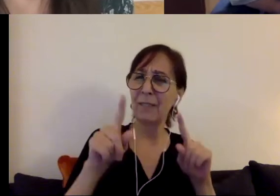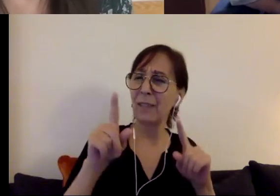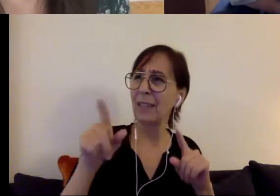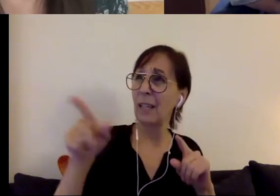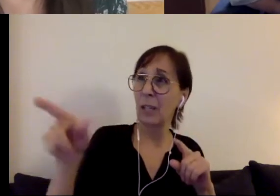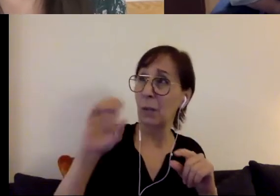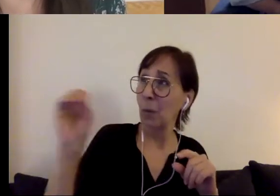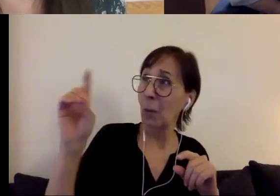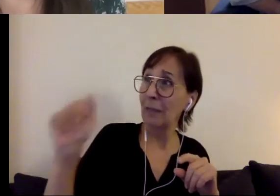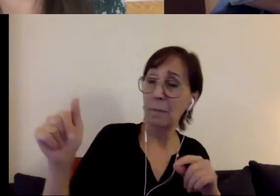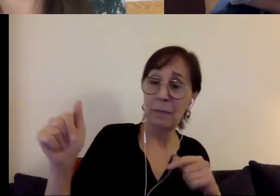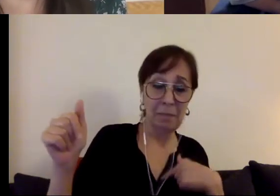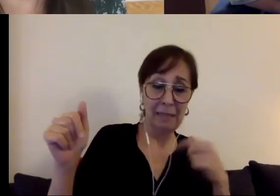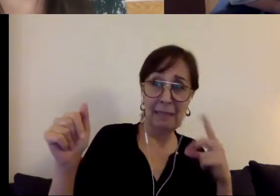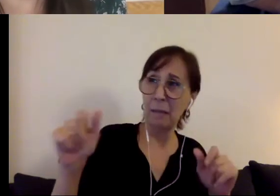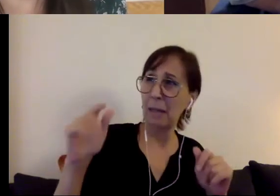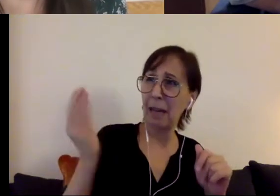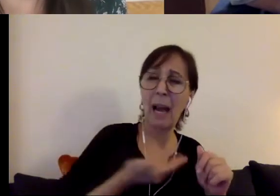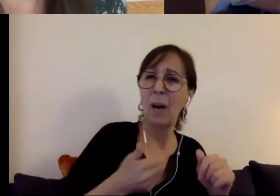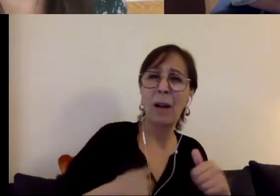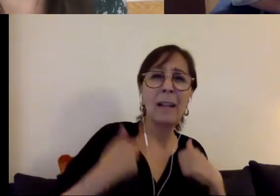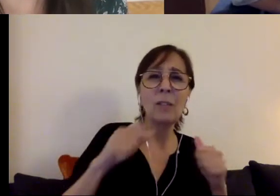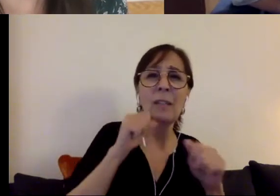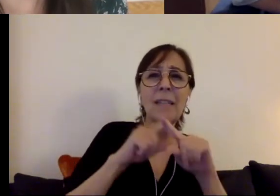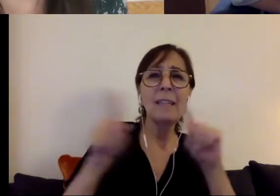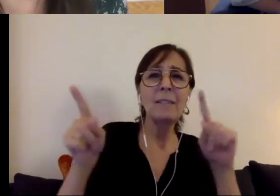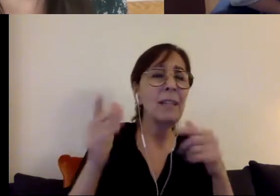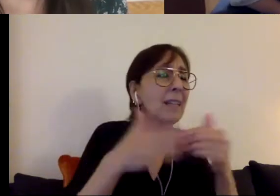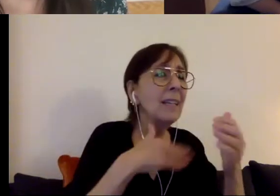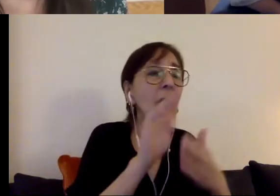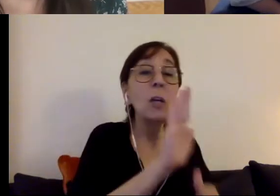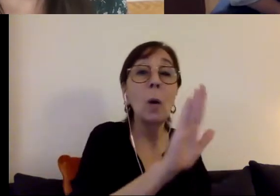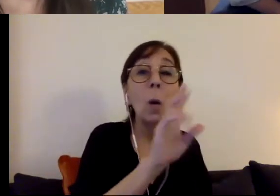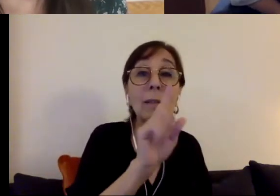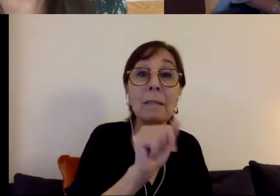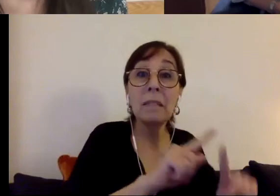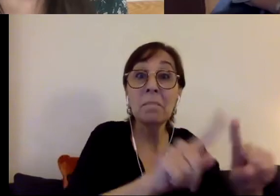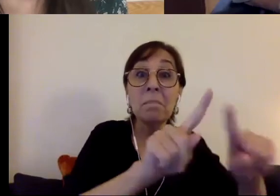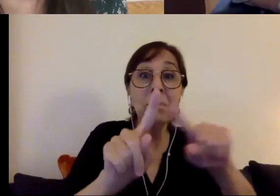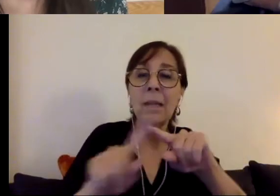disability, whatever the form of the disability may be. And that we needed